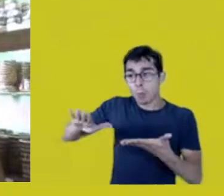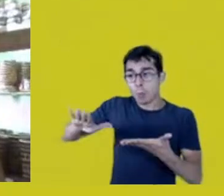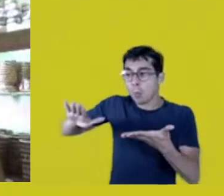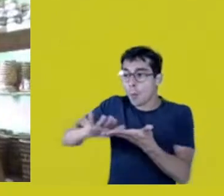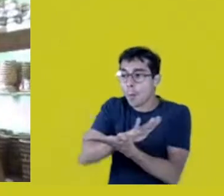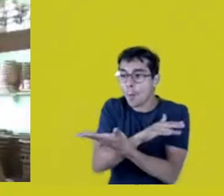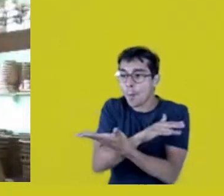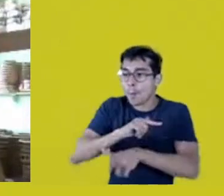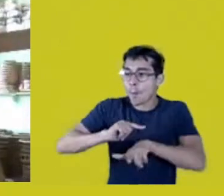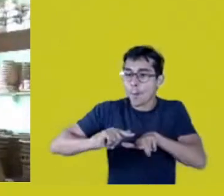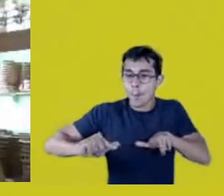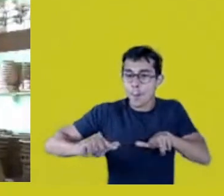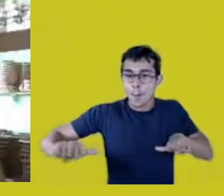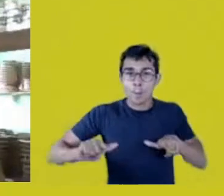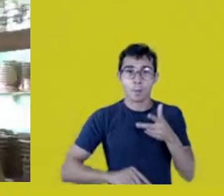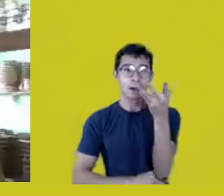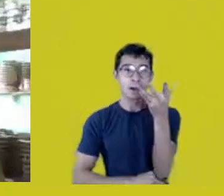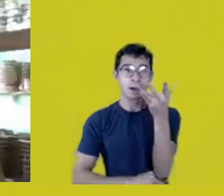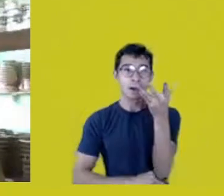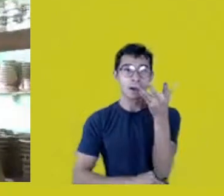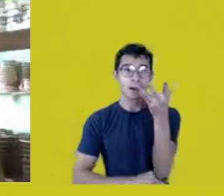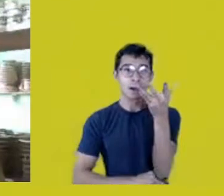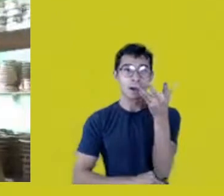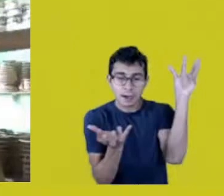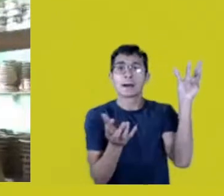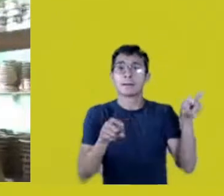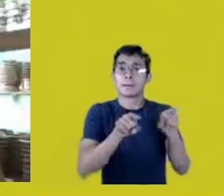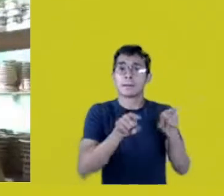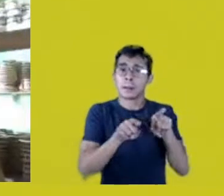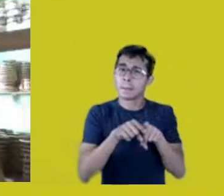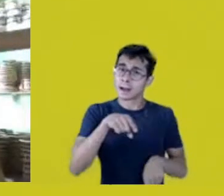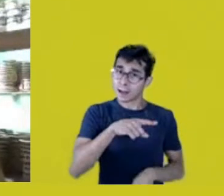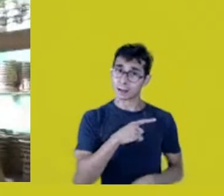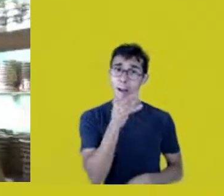The cerrado, which is endemic and has plants that only occur there,